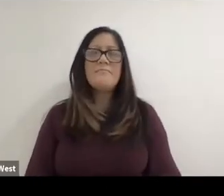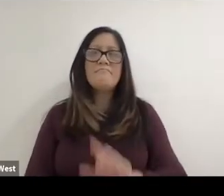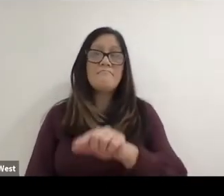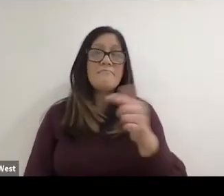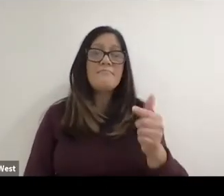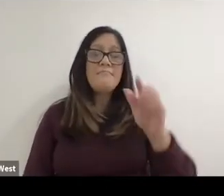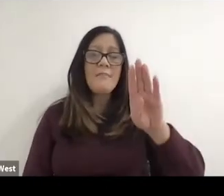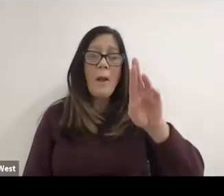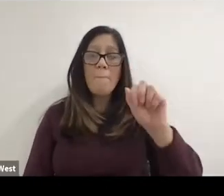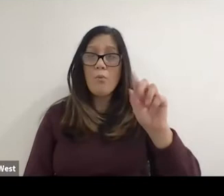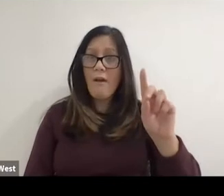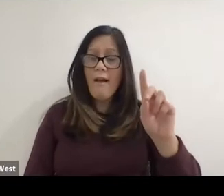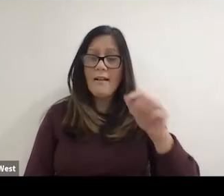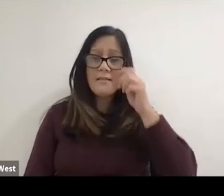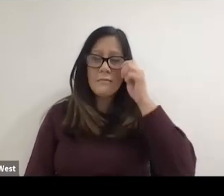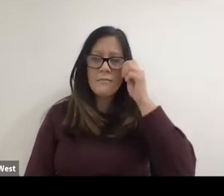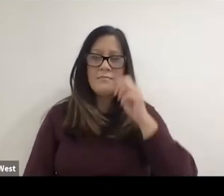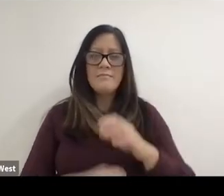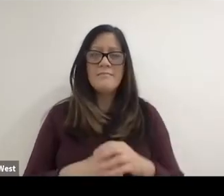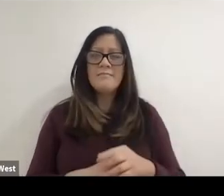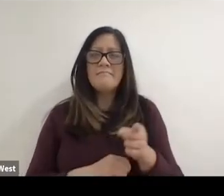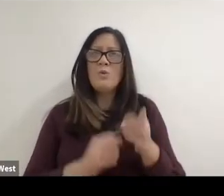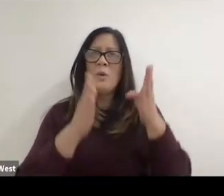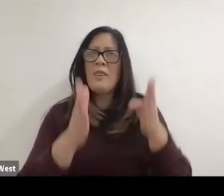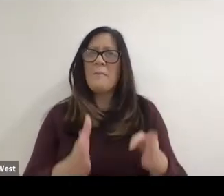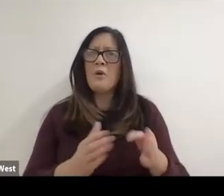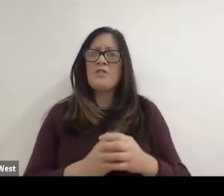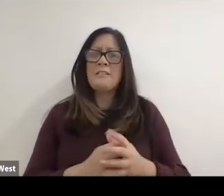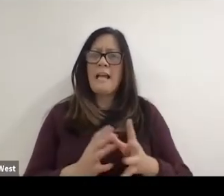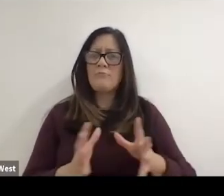Brad you were the fire brand that started and developed wheelchair